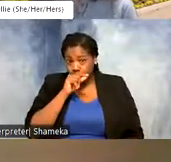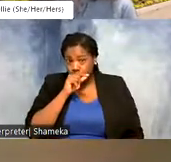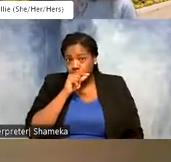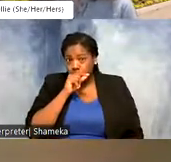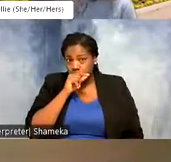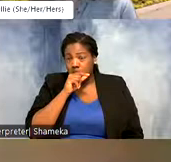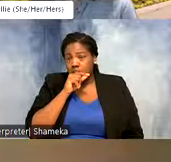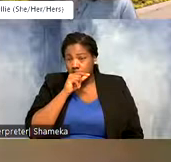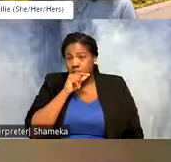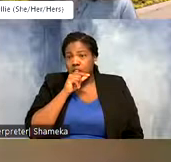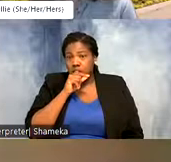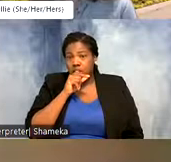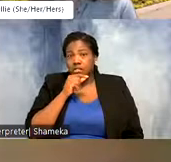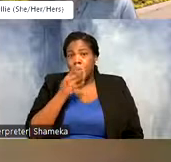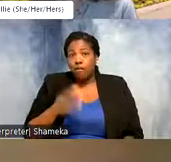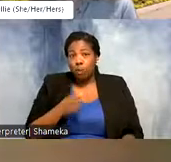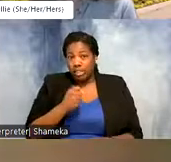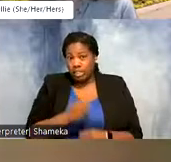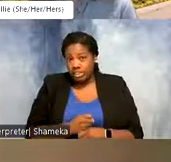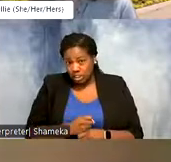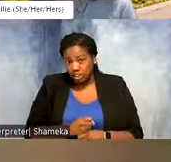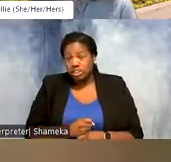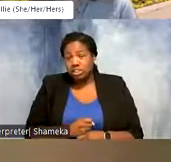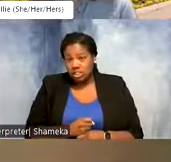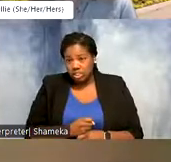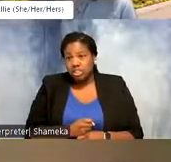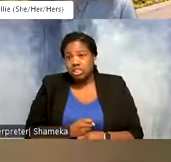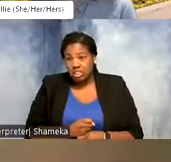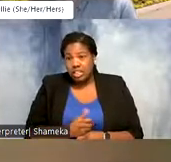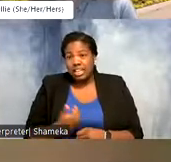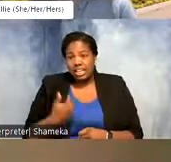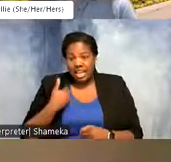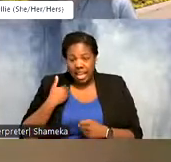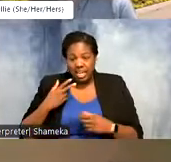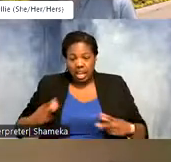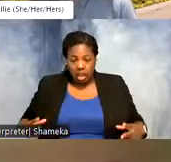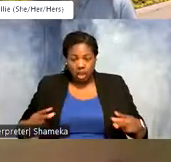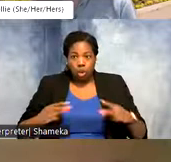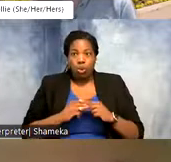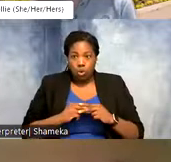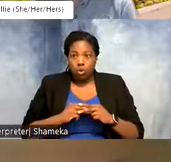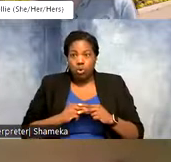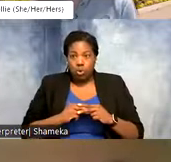recorded it for four years. It was fit with a harness and it wore it like a little uh backpack